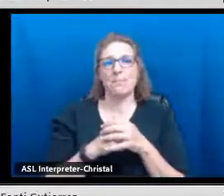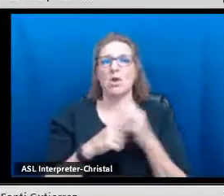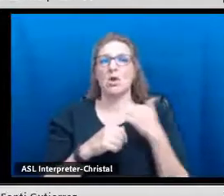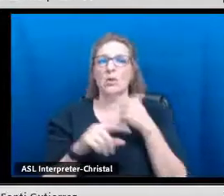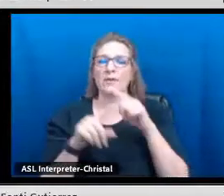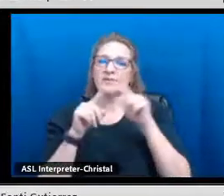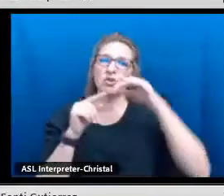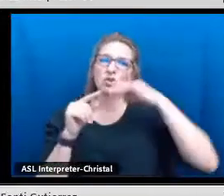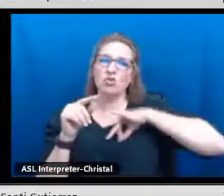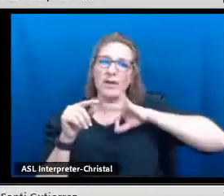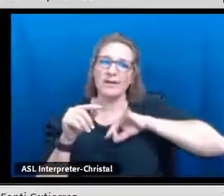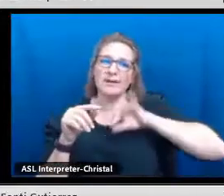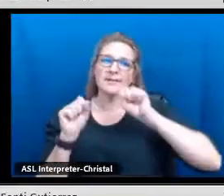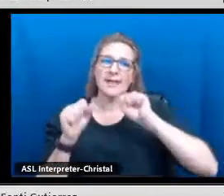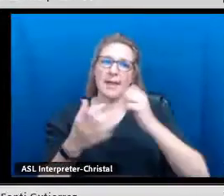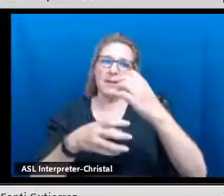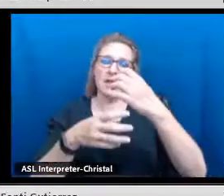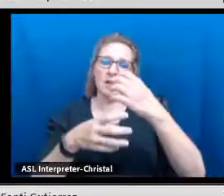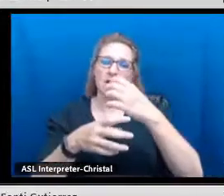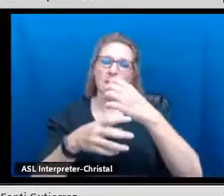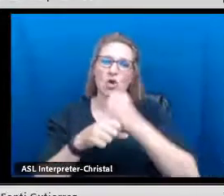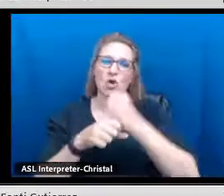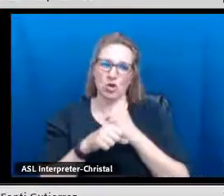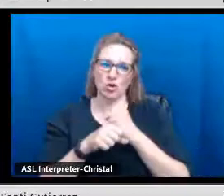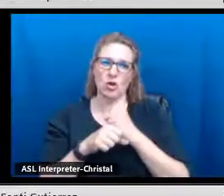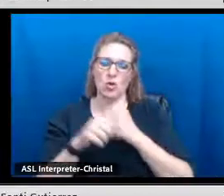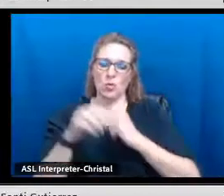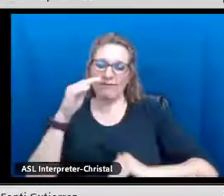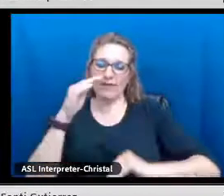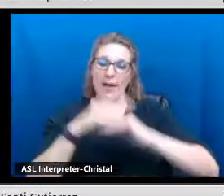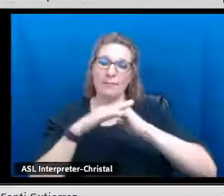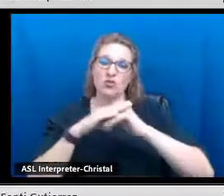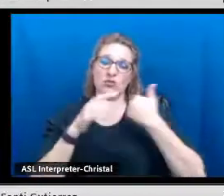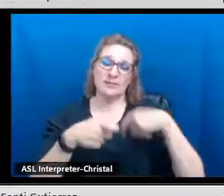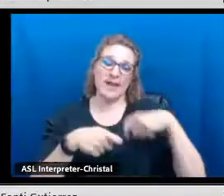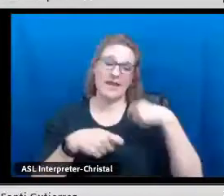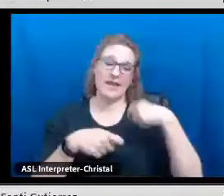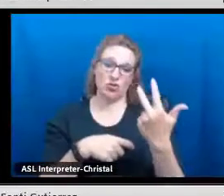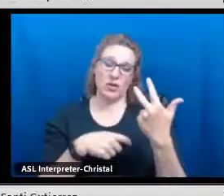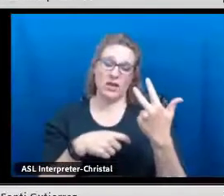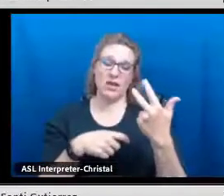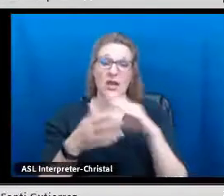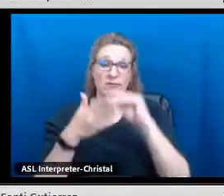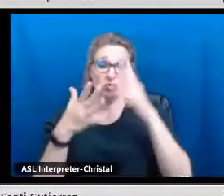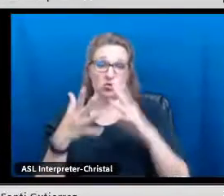As you can see, we have the different credits that could be earned.